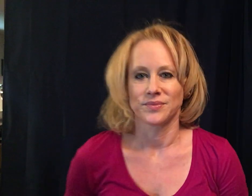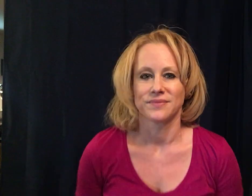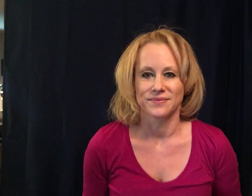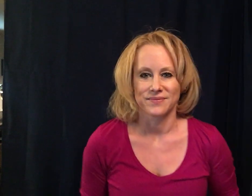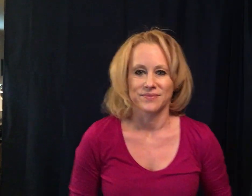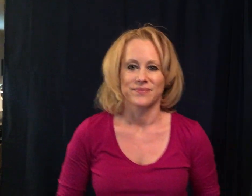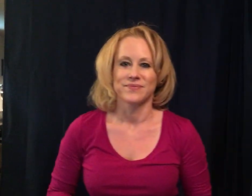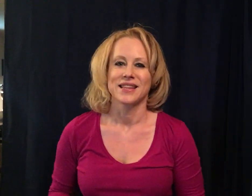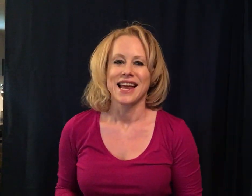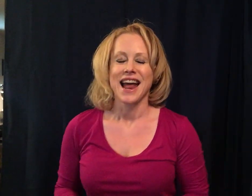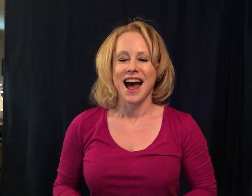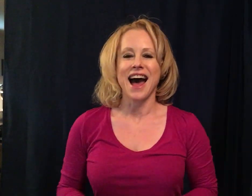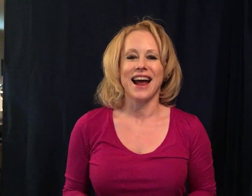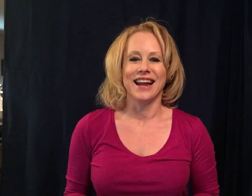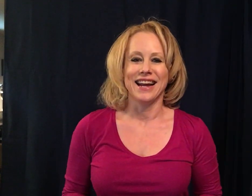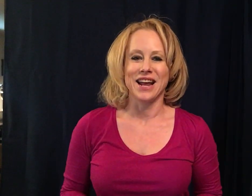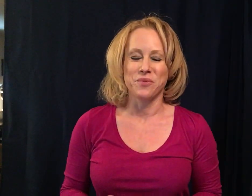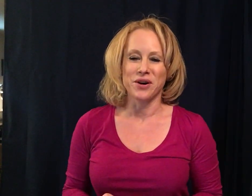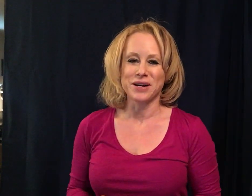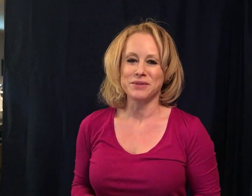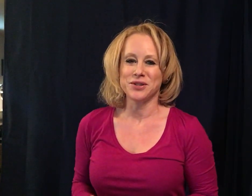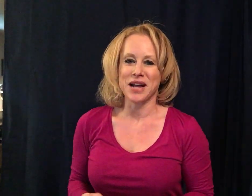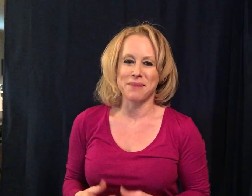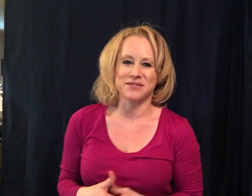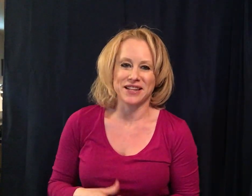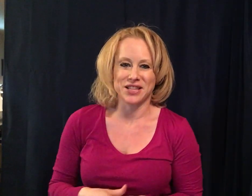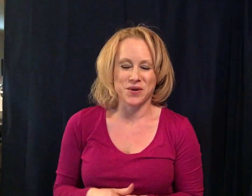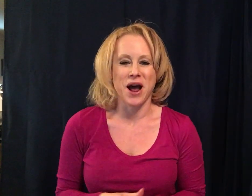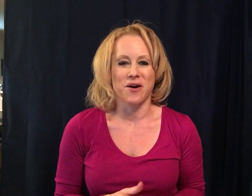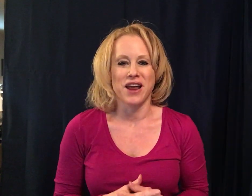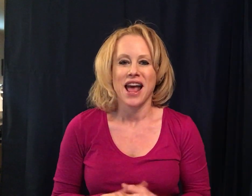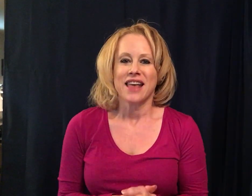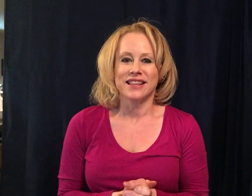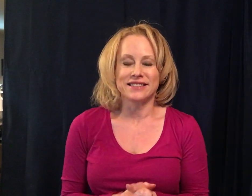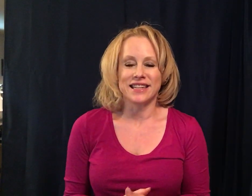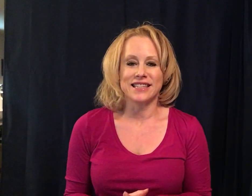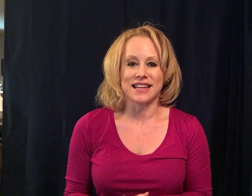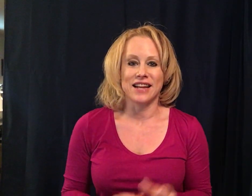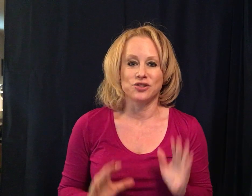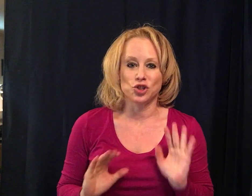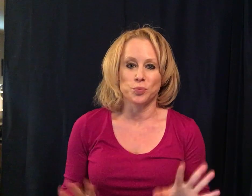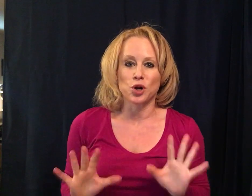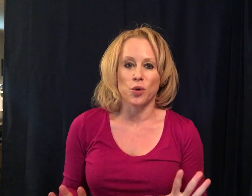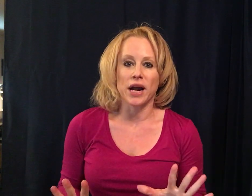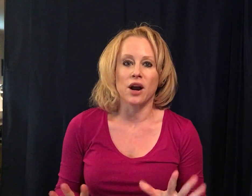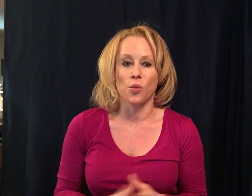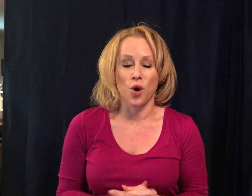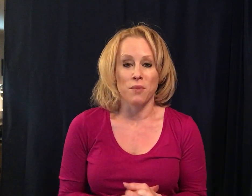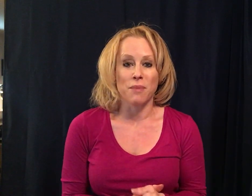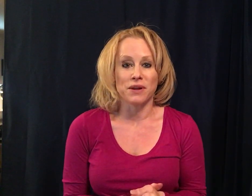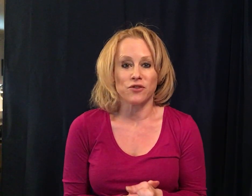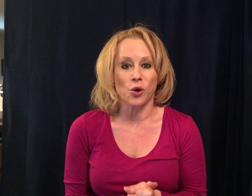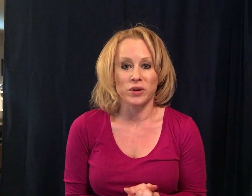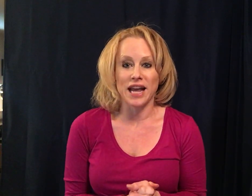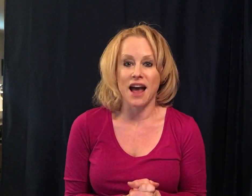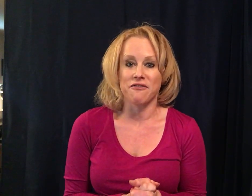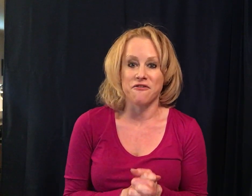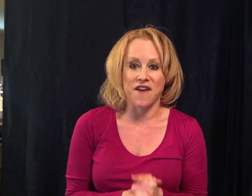hi and welcome to captivate the crowd this is a super quick warm-up if you only have five